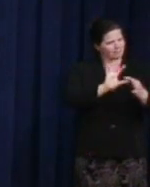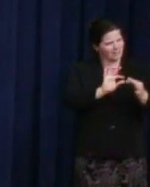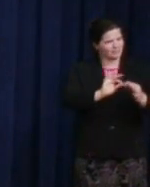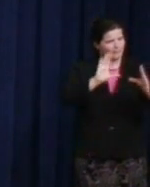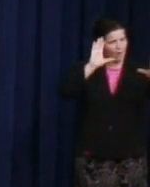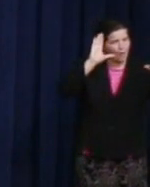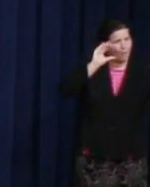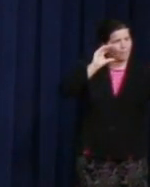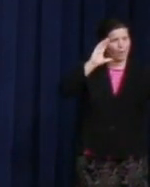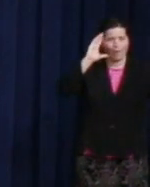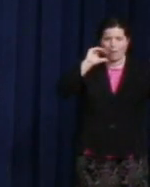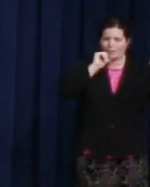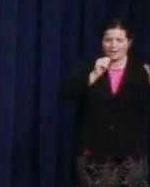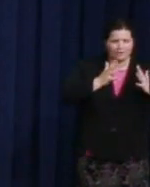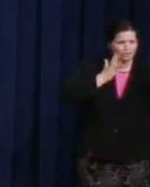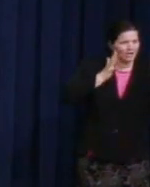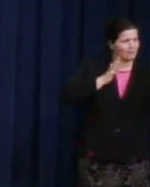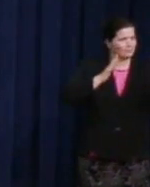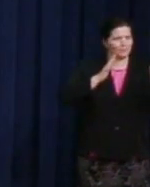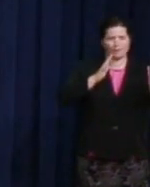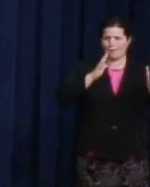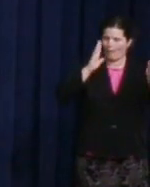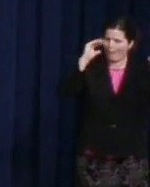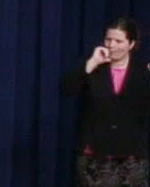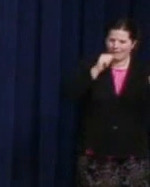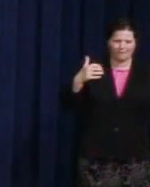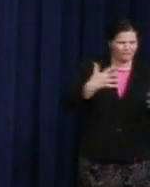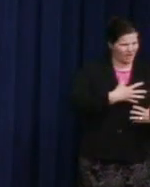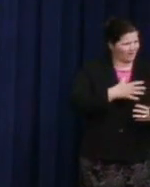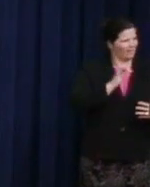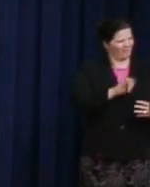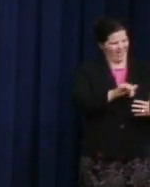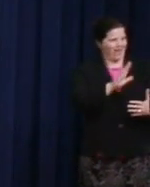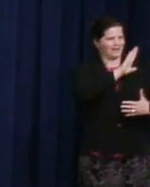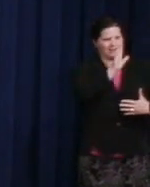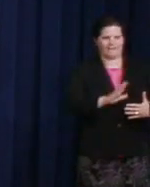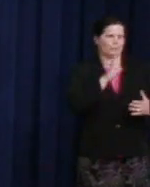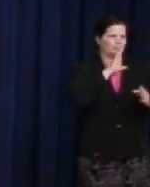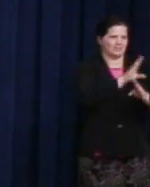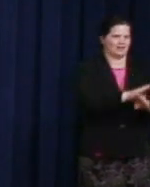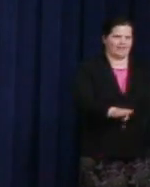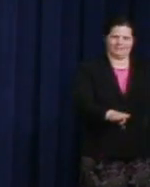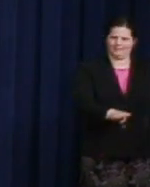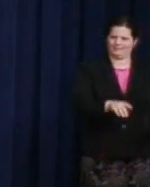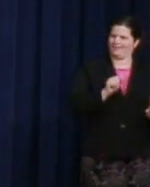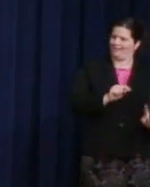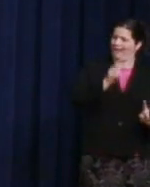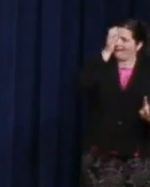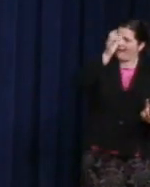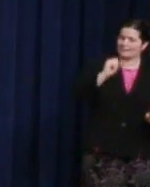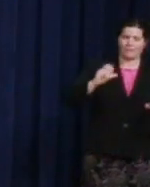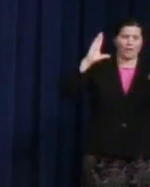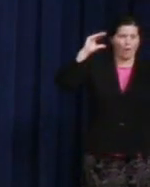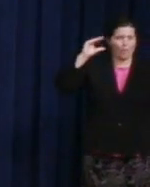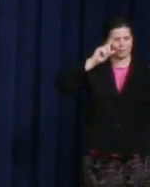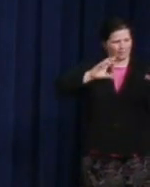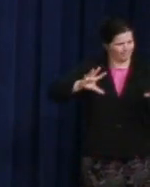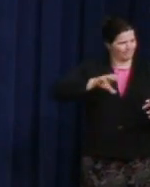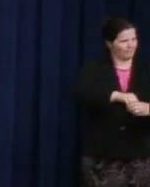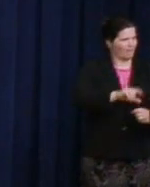Hope has galvanized our movement -- our LGBT movement, our community, our family for decades. From the stonewall riots to the first marches